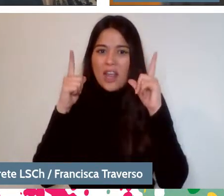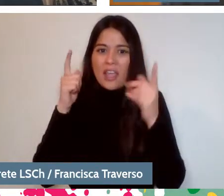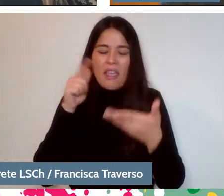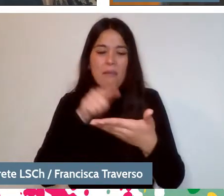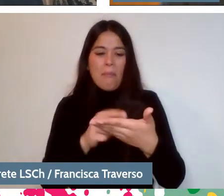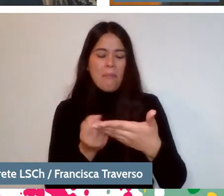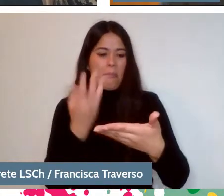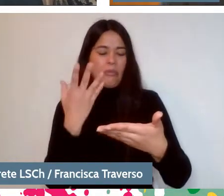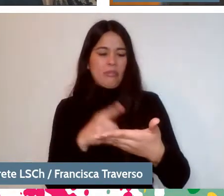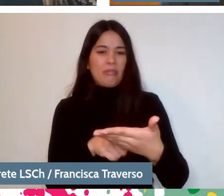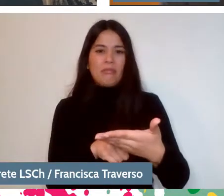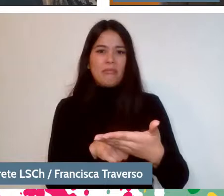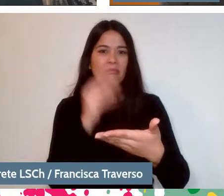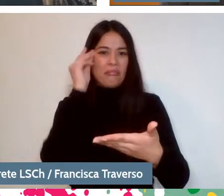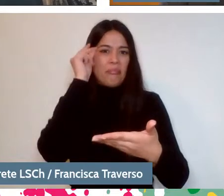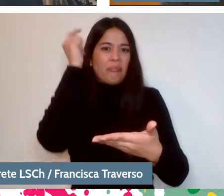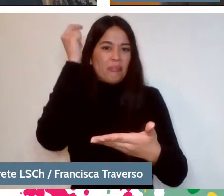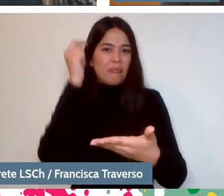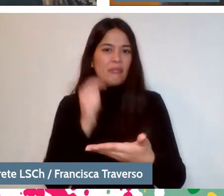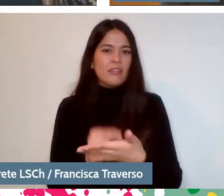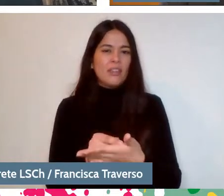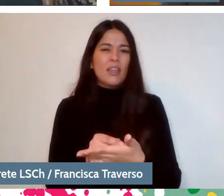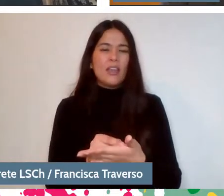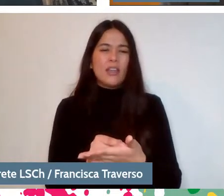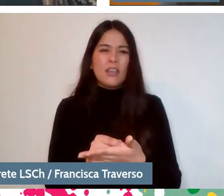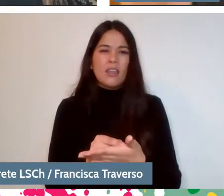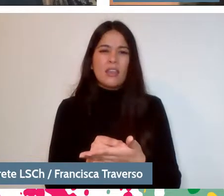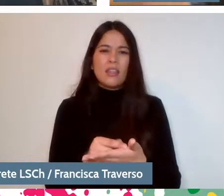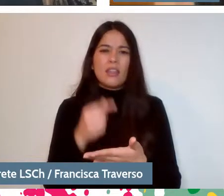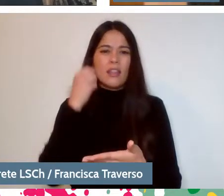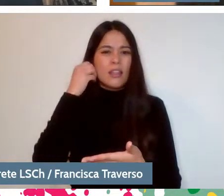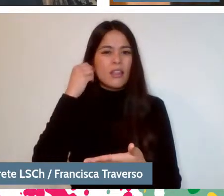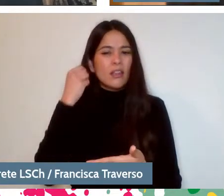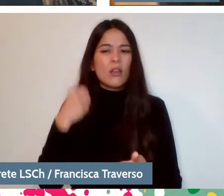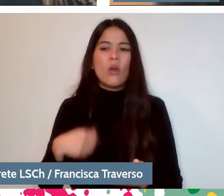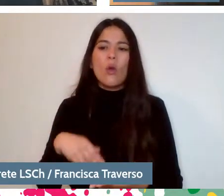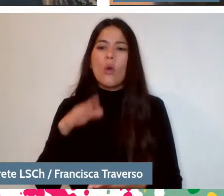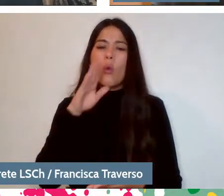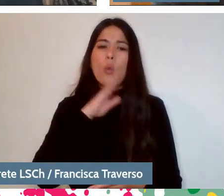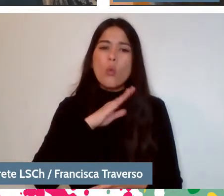Suddenly you use words that you didn't know you liked